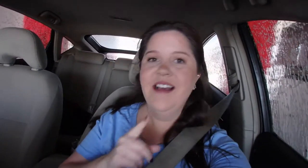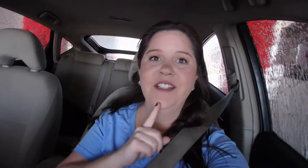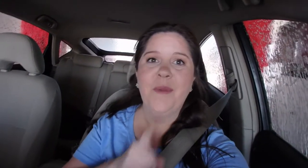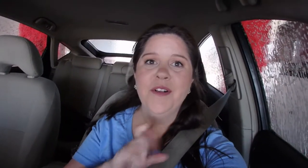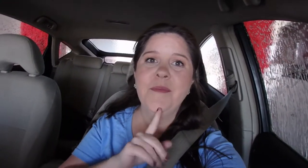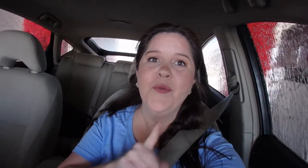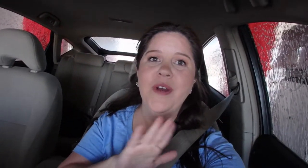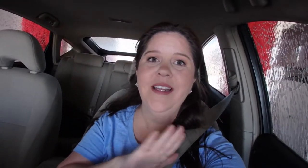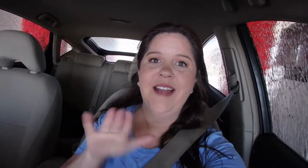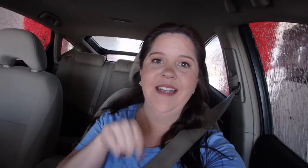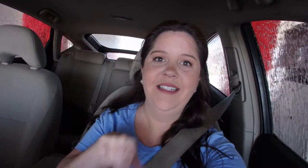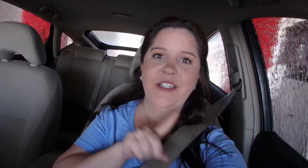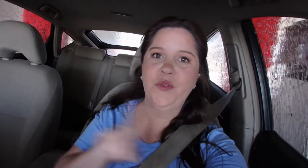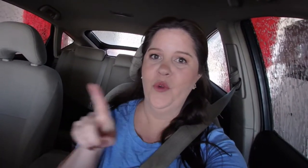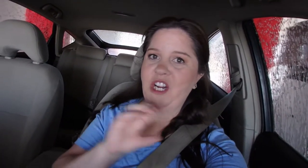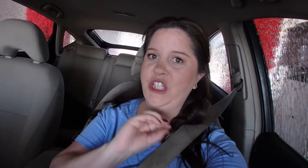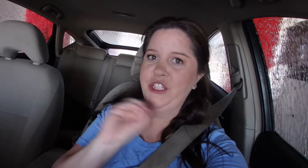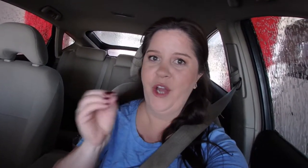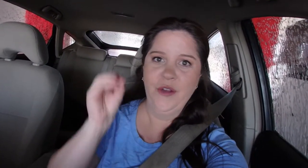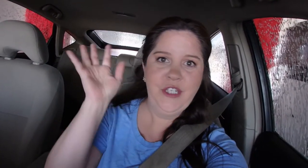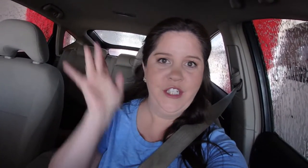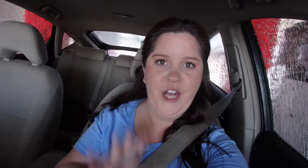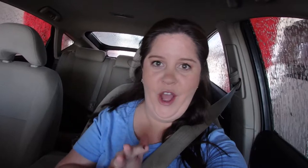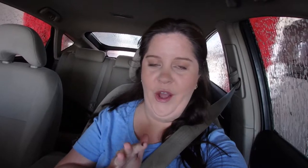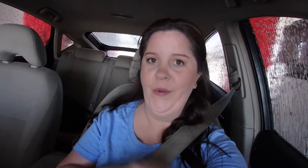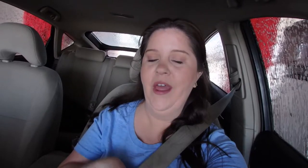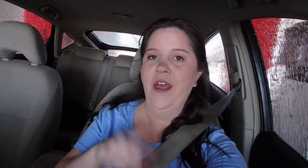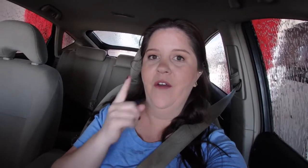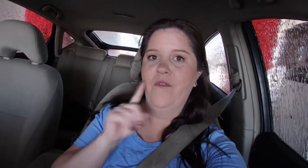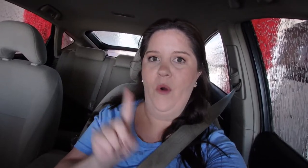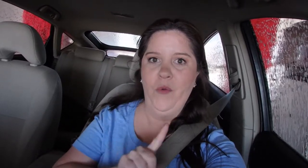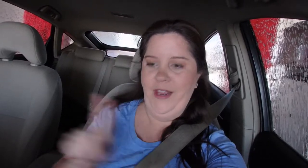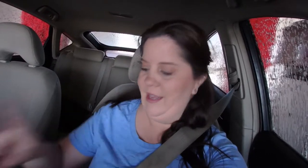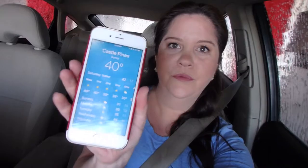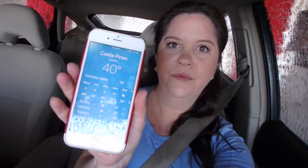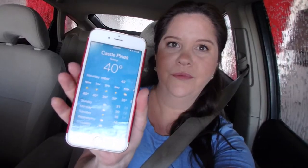It's suppose to be really nice this week No snow for the week